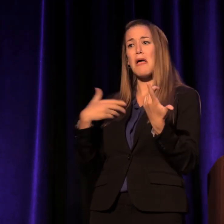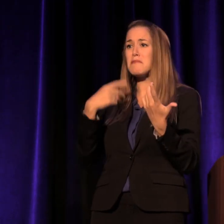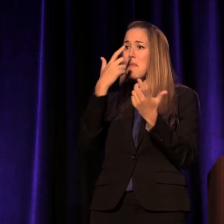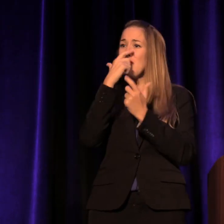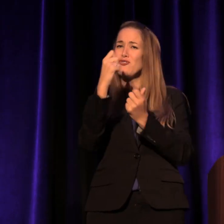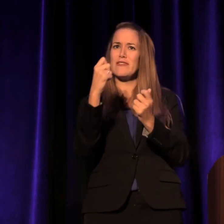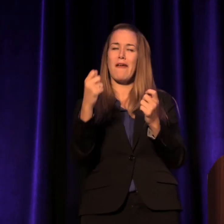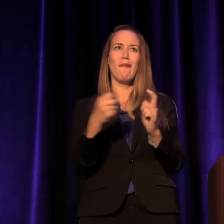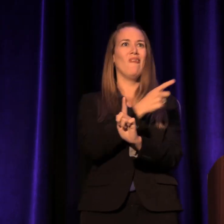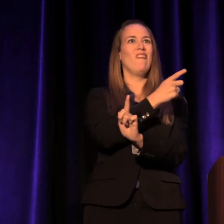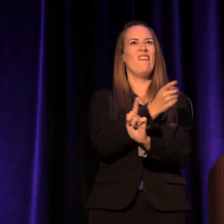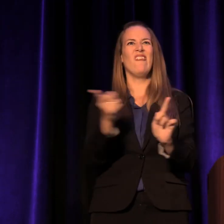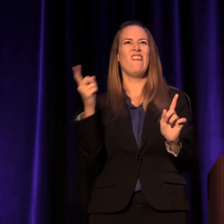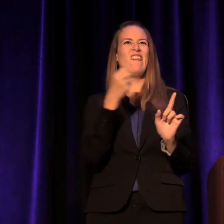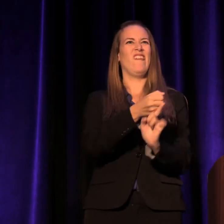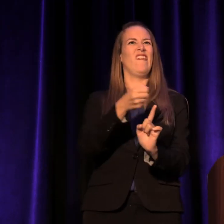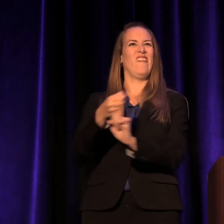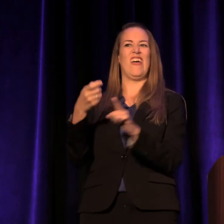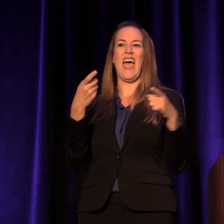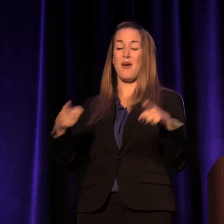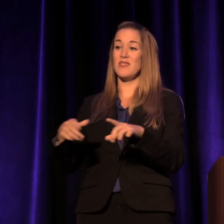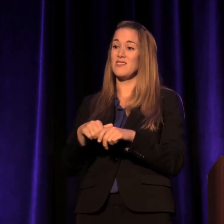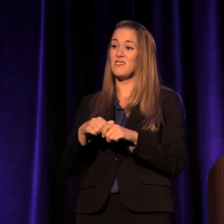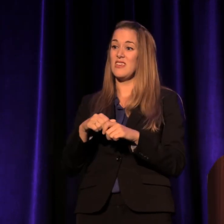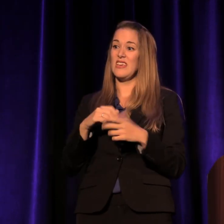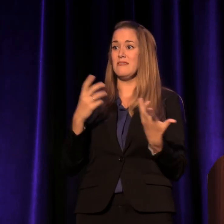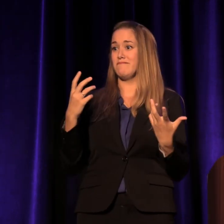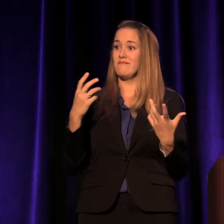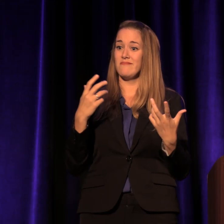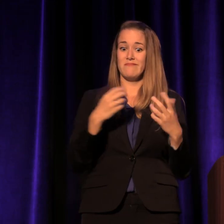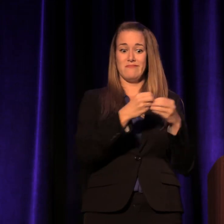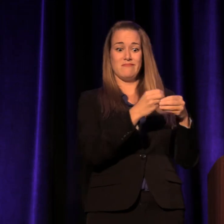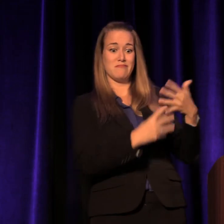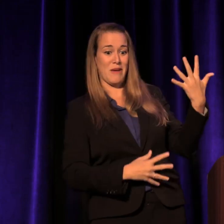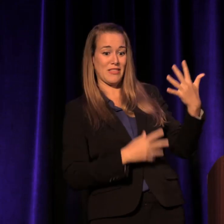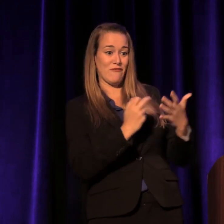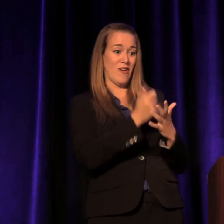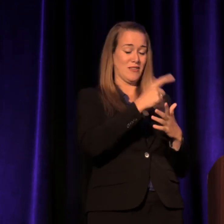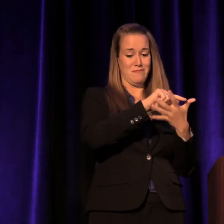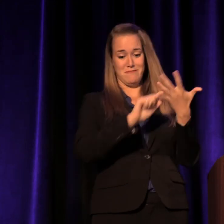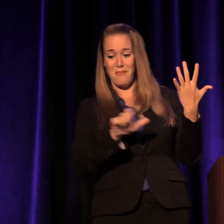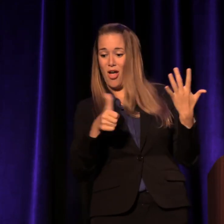in addition to all my fuck-ups. I have a Ph.D.